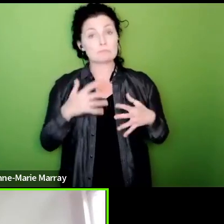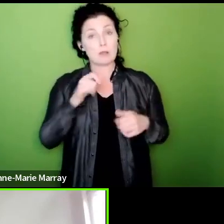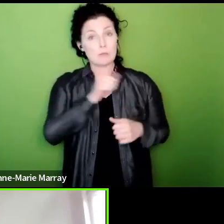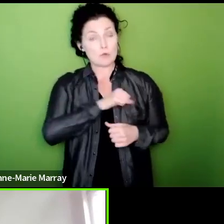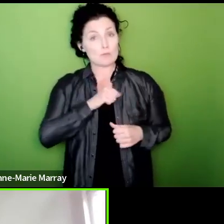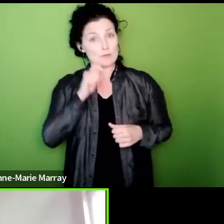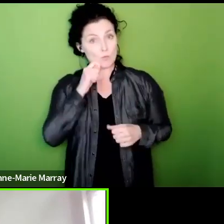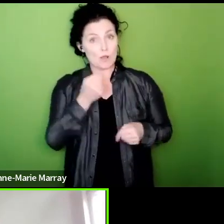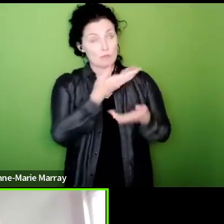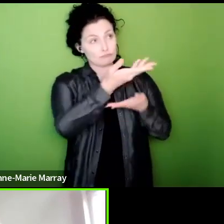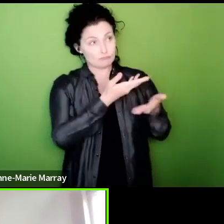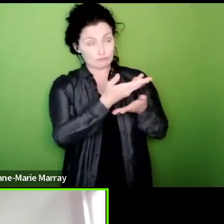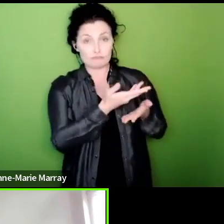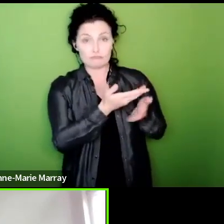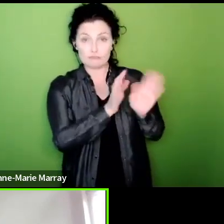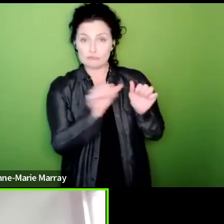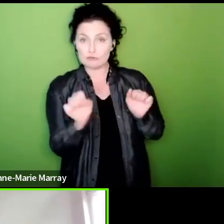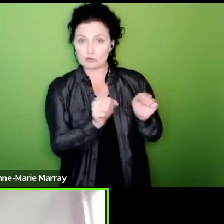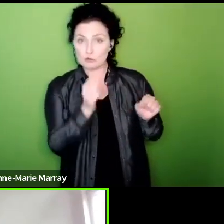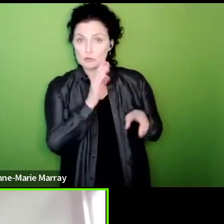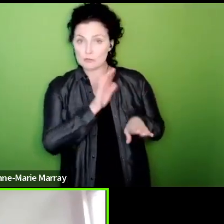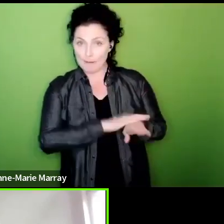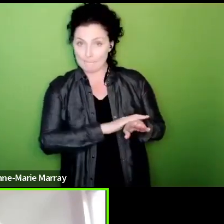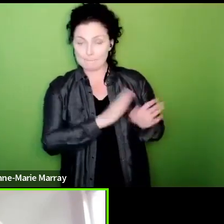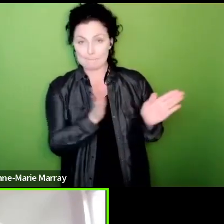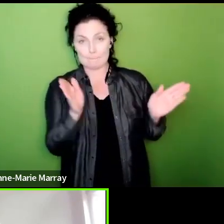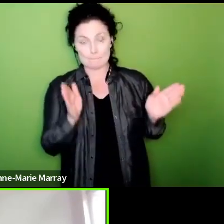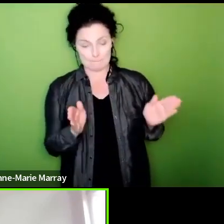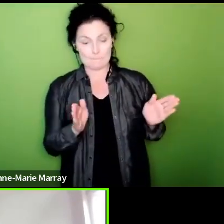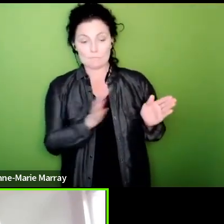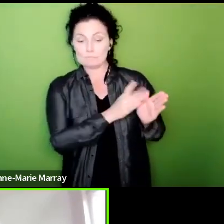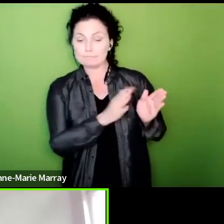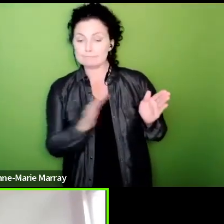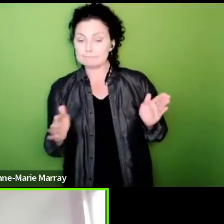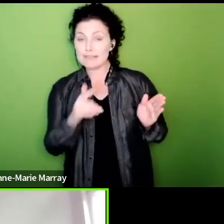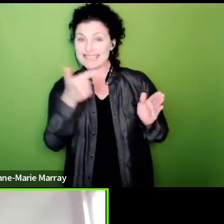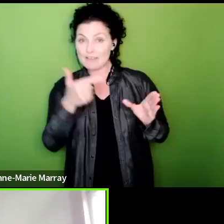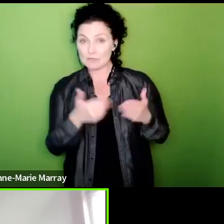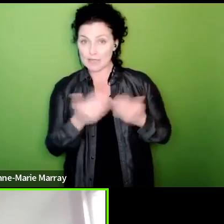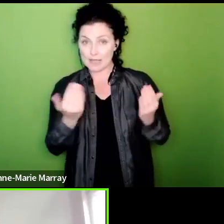in a week's time we will consider any response that we get from them but given our expectation